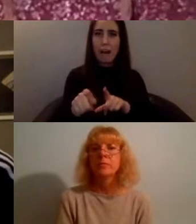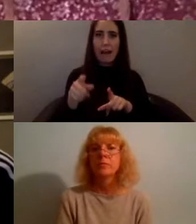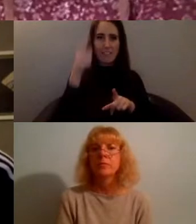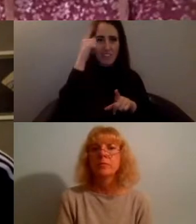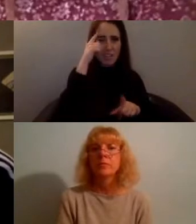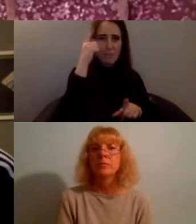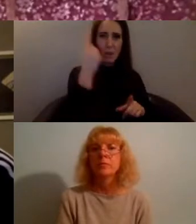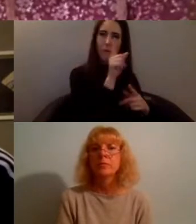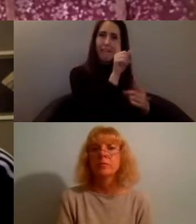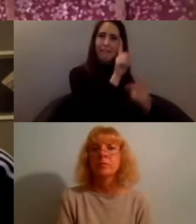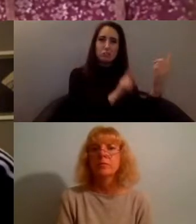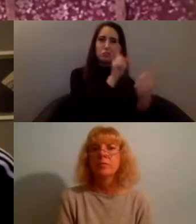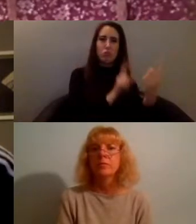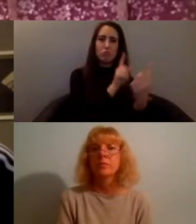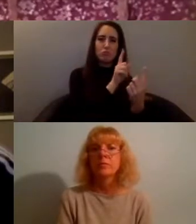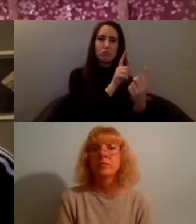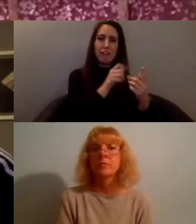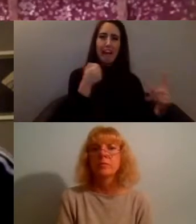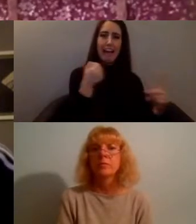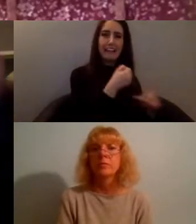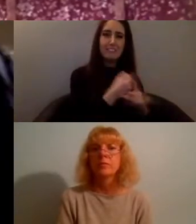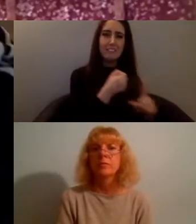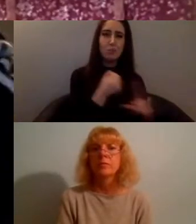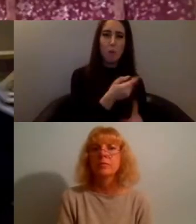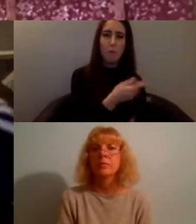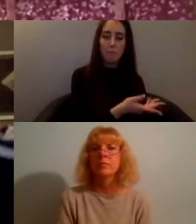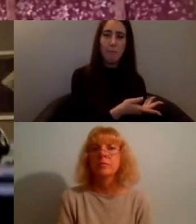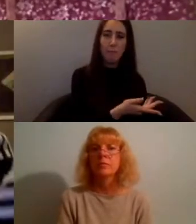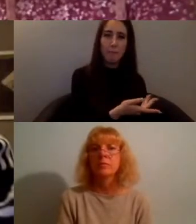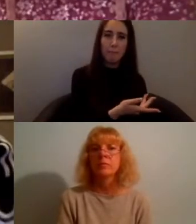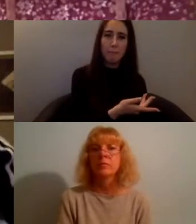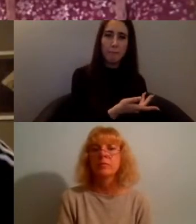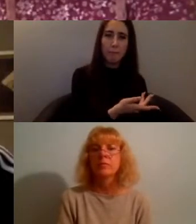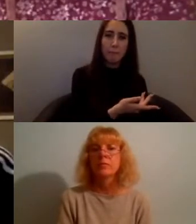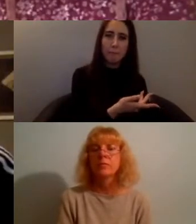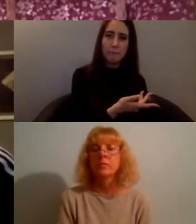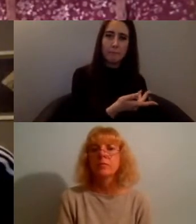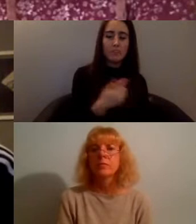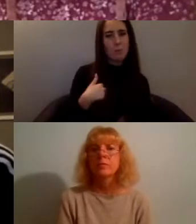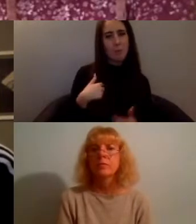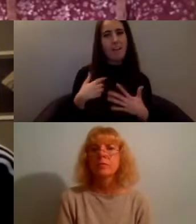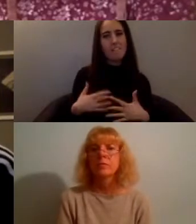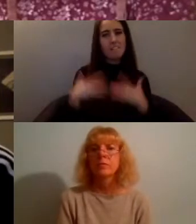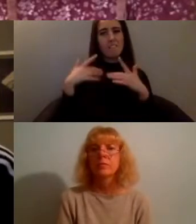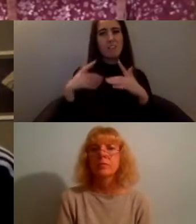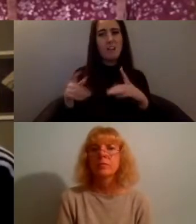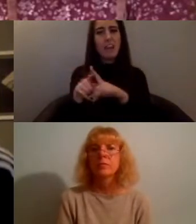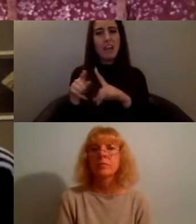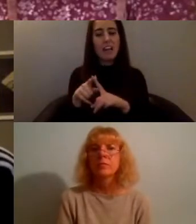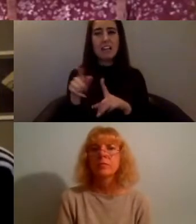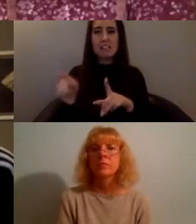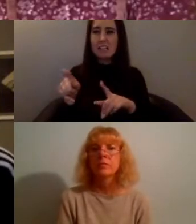really important and i guess also that i just feel like they're so you can't have one without the